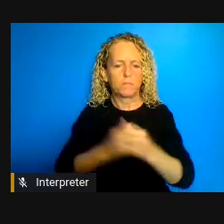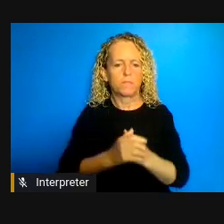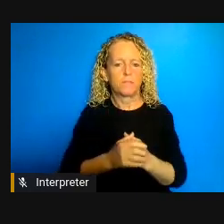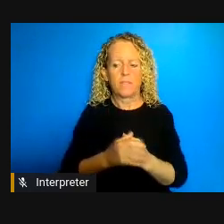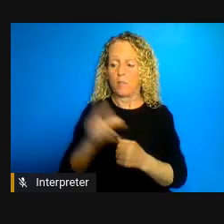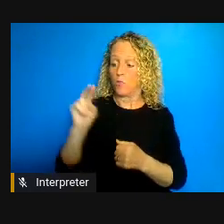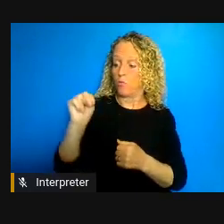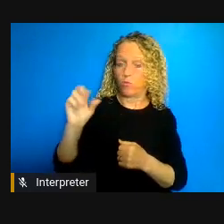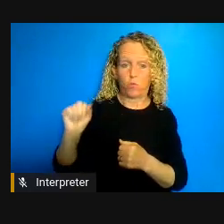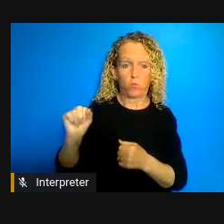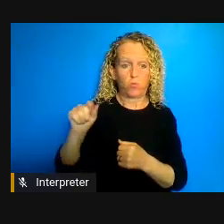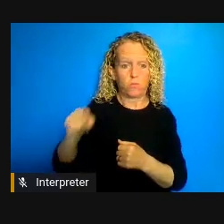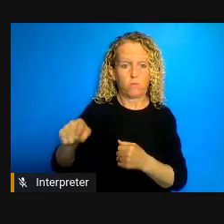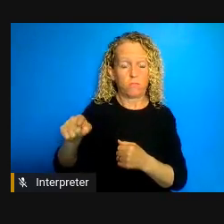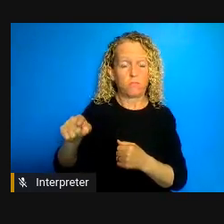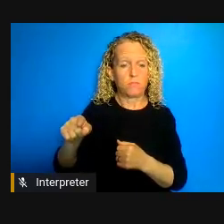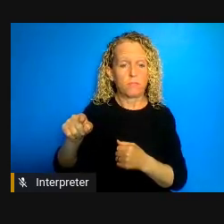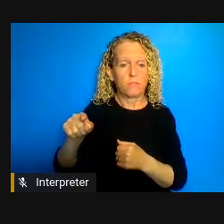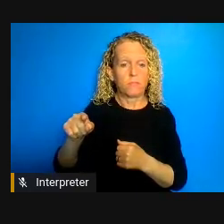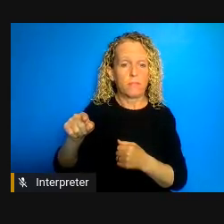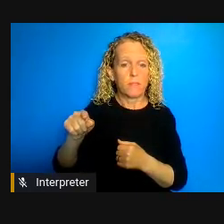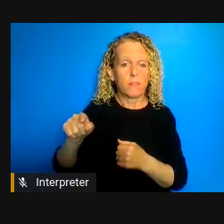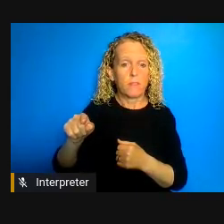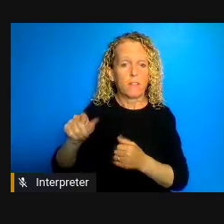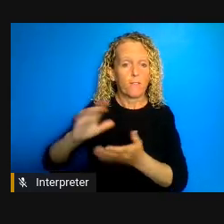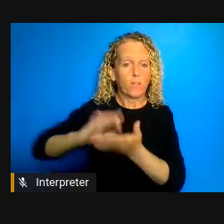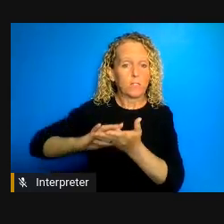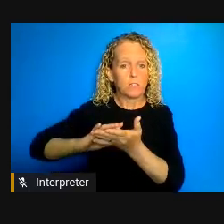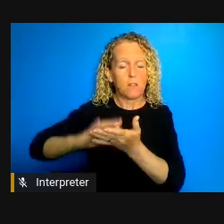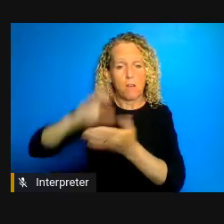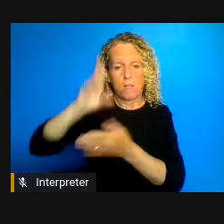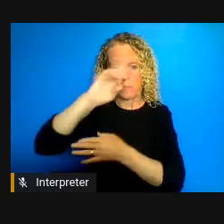confirmed just a few weeks ago that at least 20 of approximately 50 patients